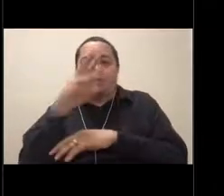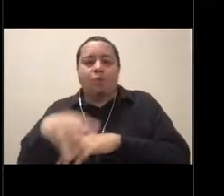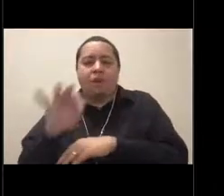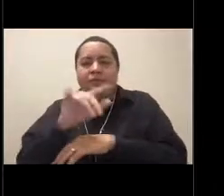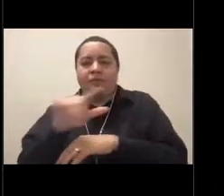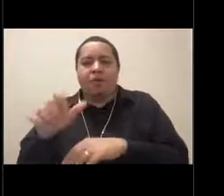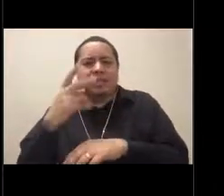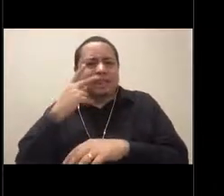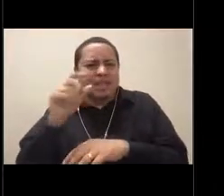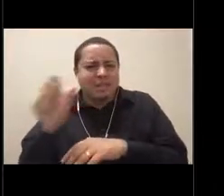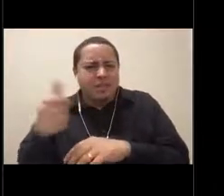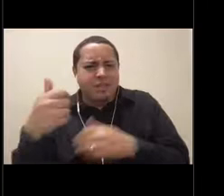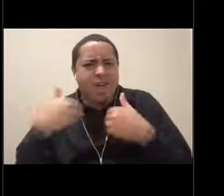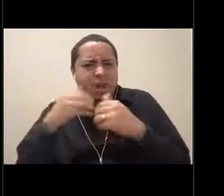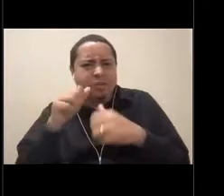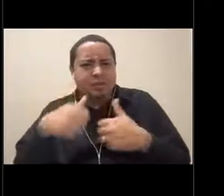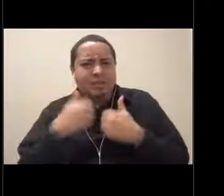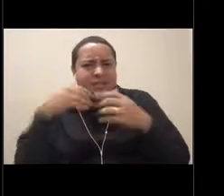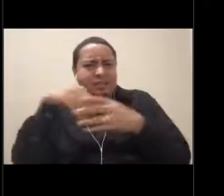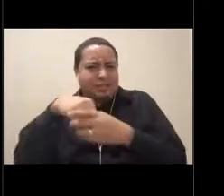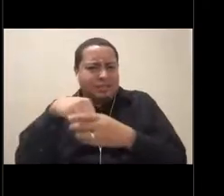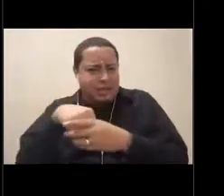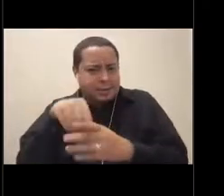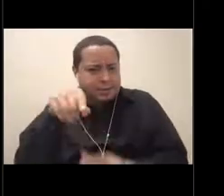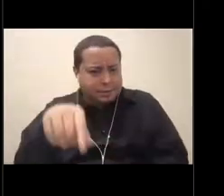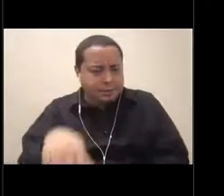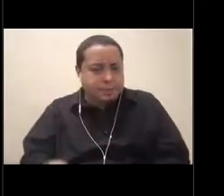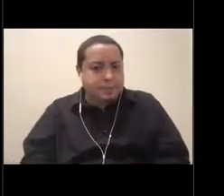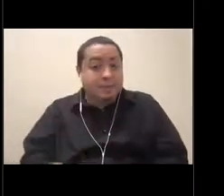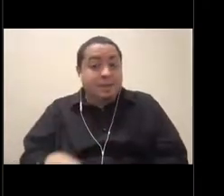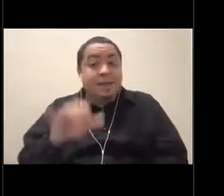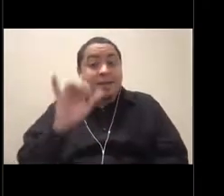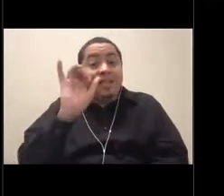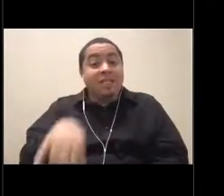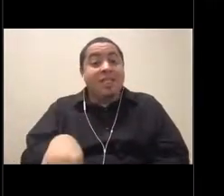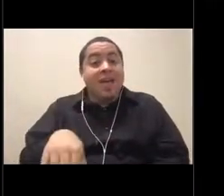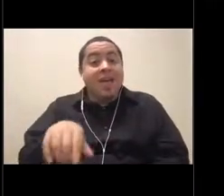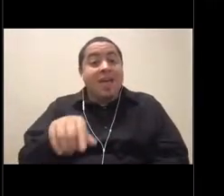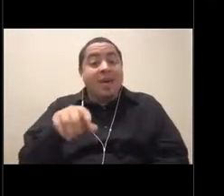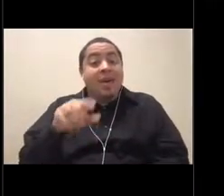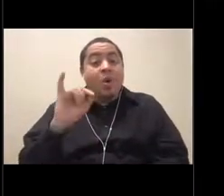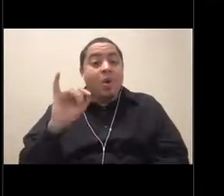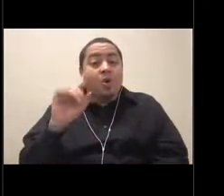Like these Osedax worms are bone-eating worms that live in the deep sea and they can eat